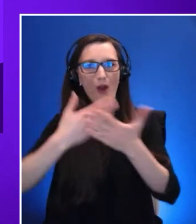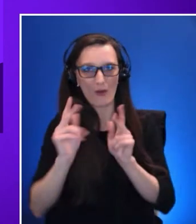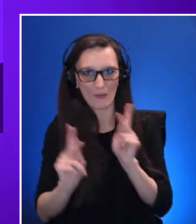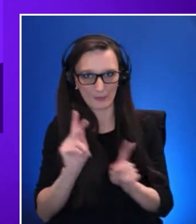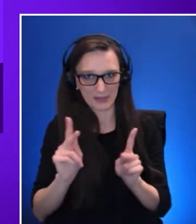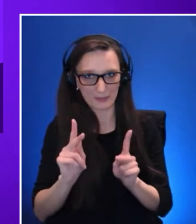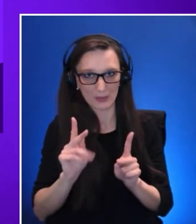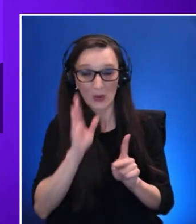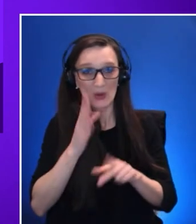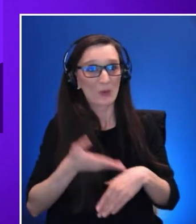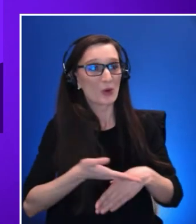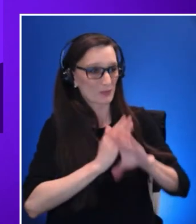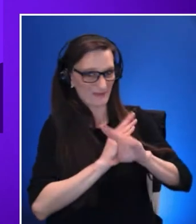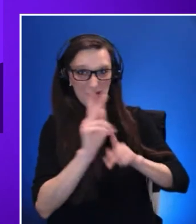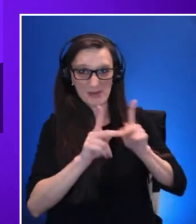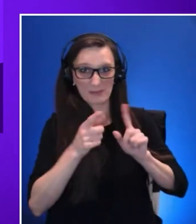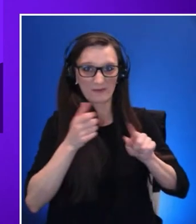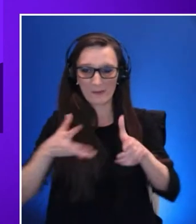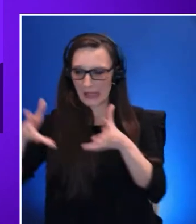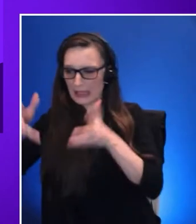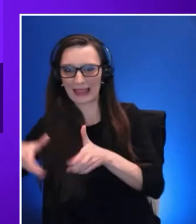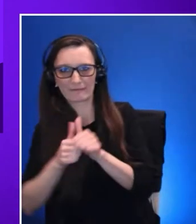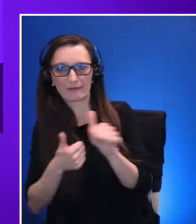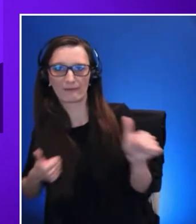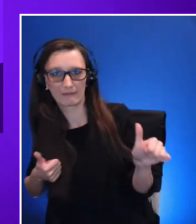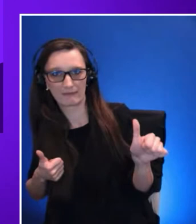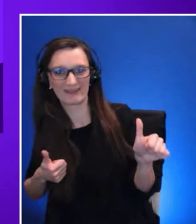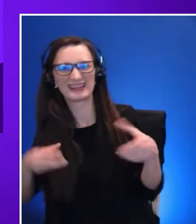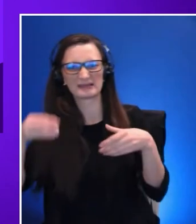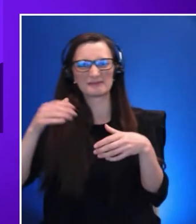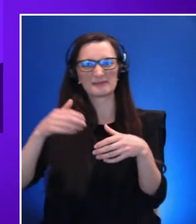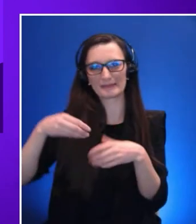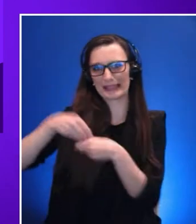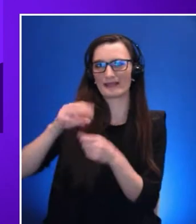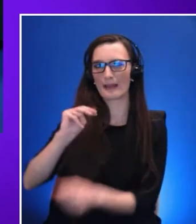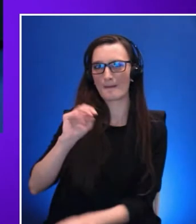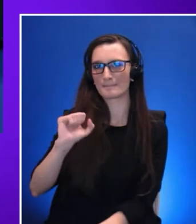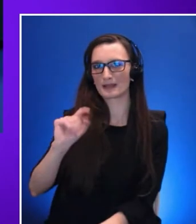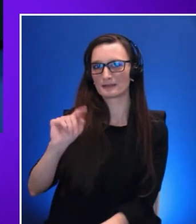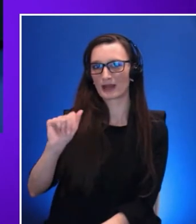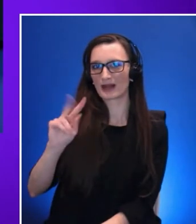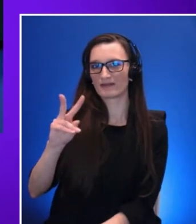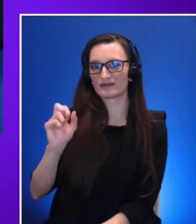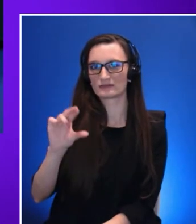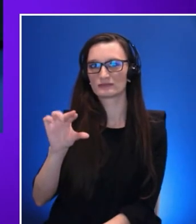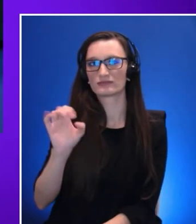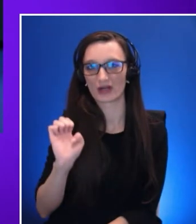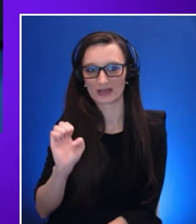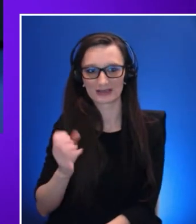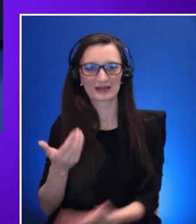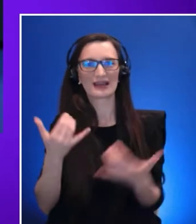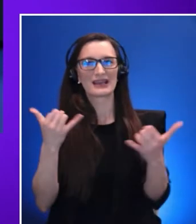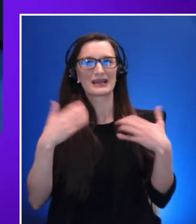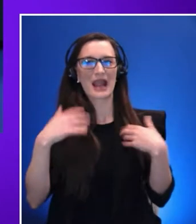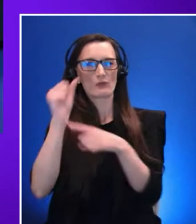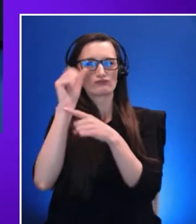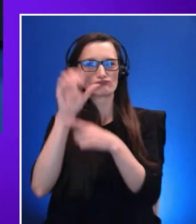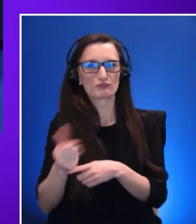out from the metaverse. Let me give you a couple of examples that represent that criticality it was